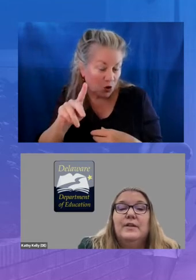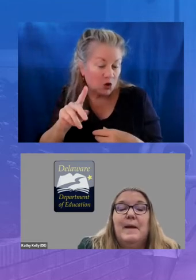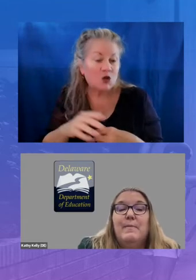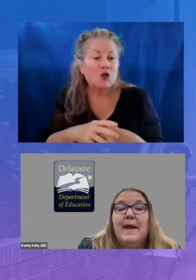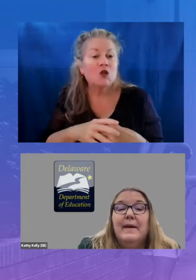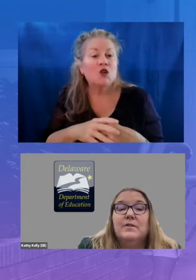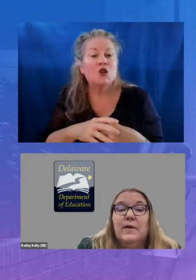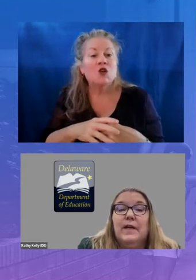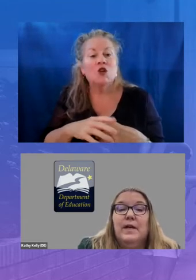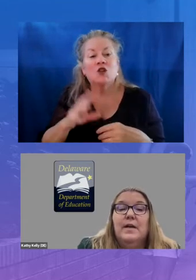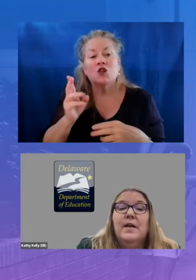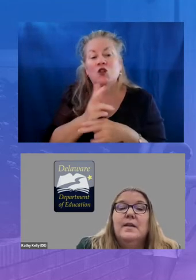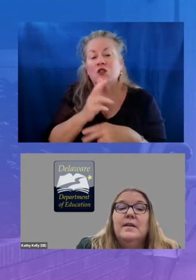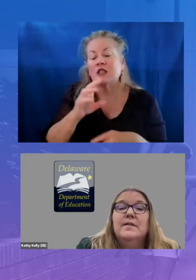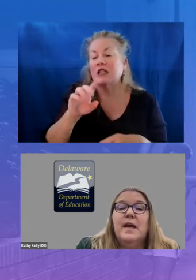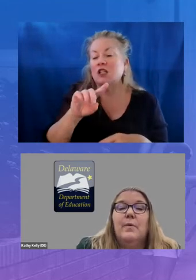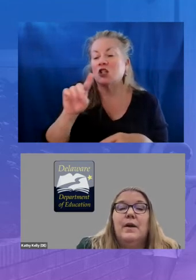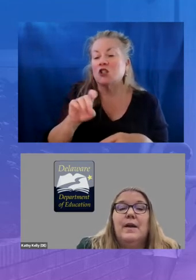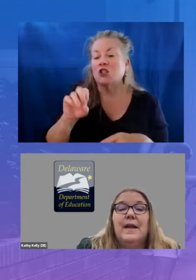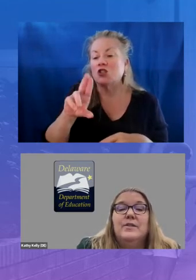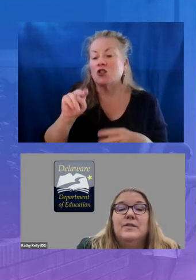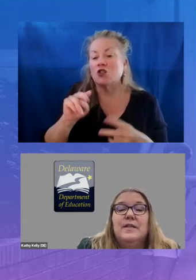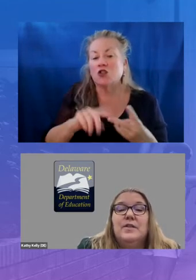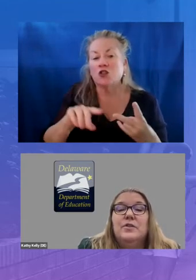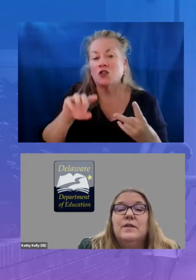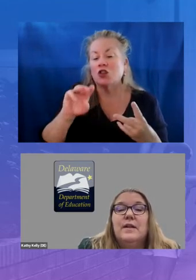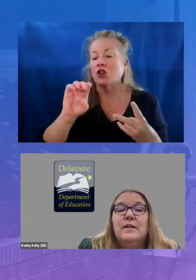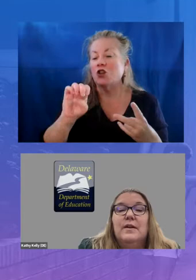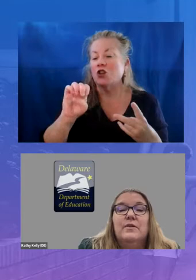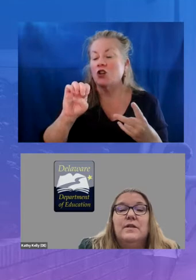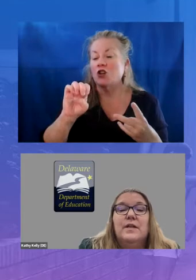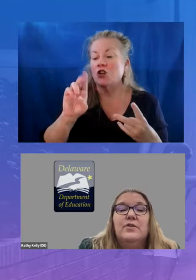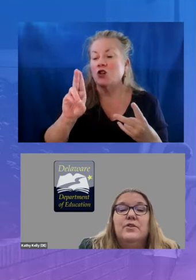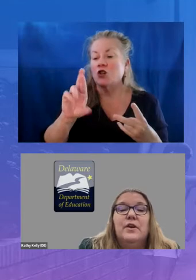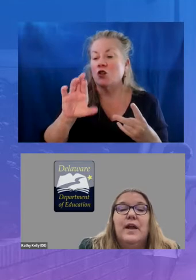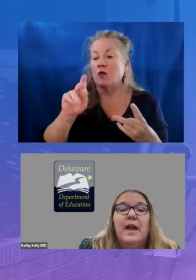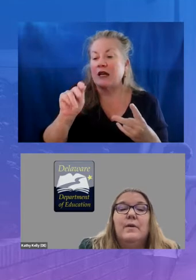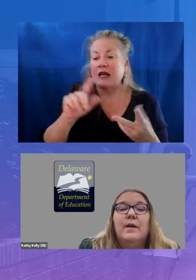mathematics curricula this network engages teachers and leaders in ensuring equity in